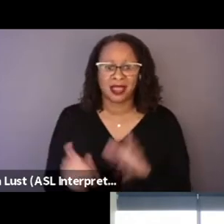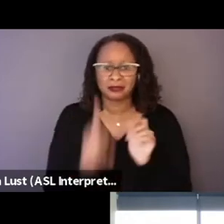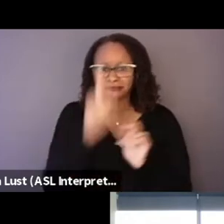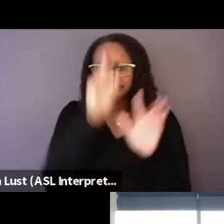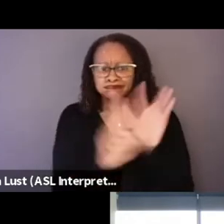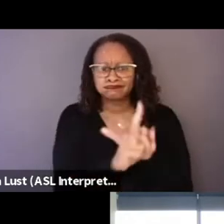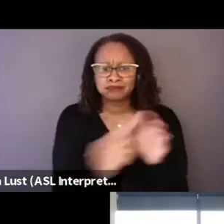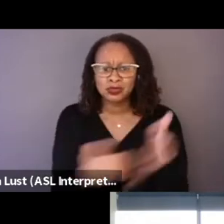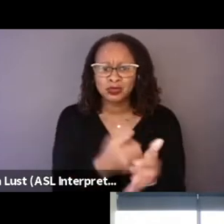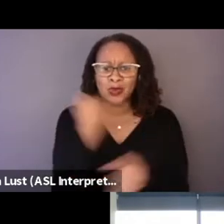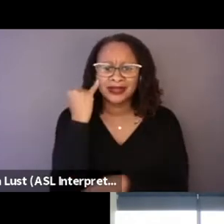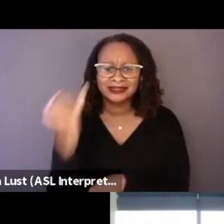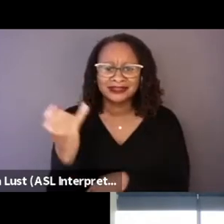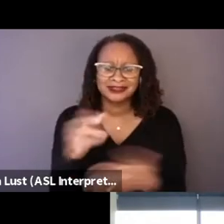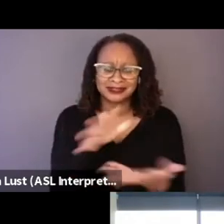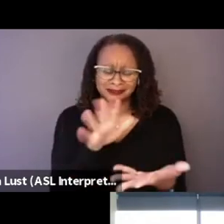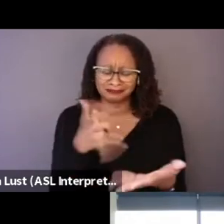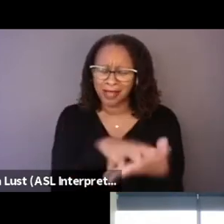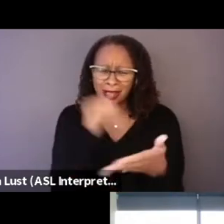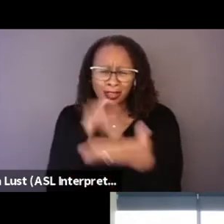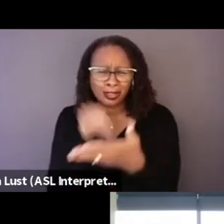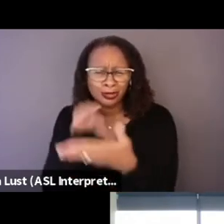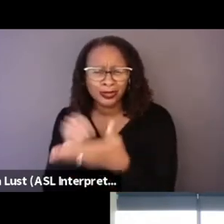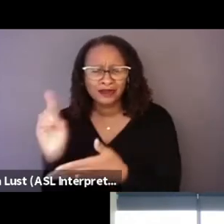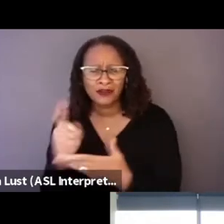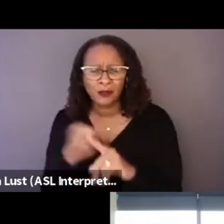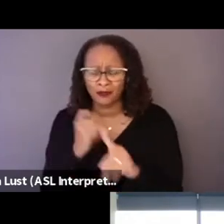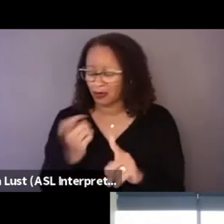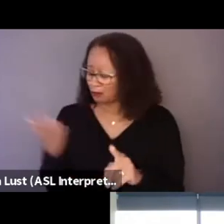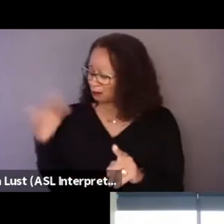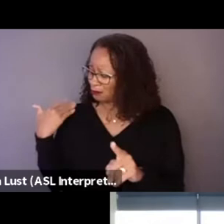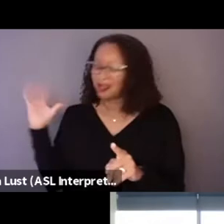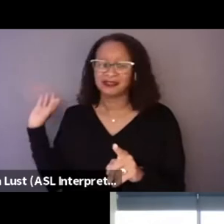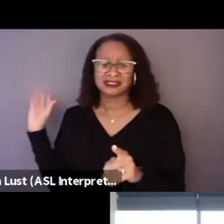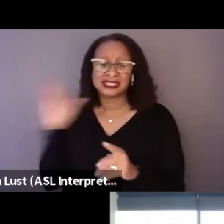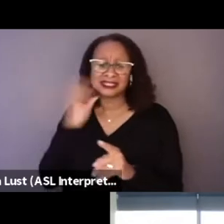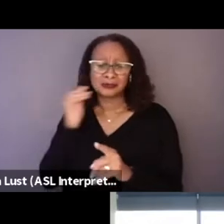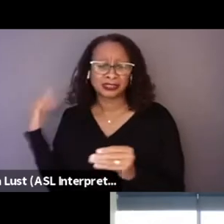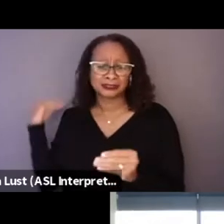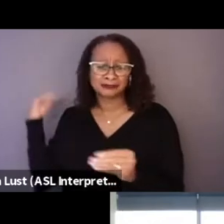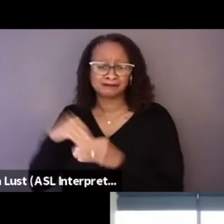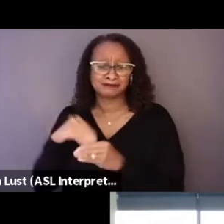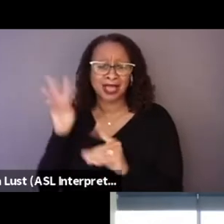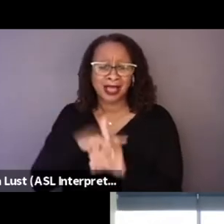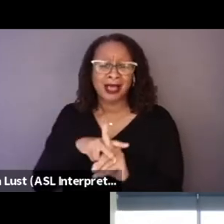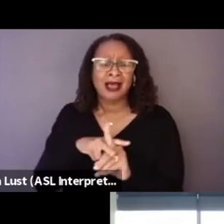and learning from the places where we were coming, and finding creative solutions to things